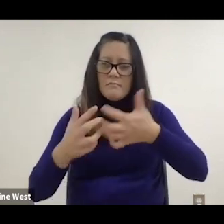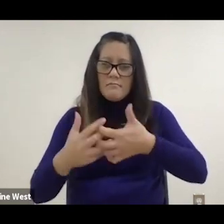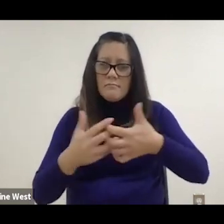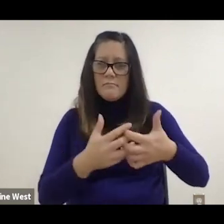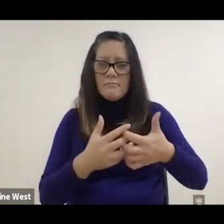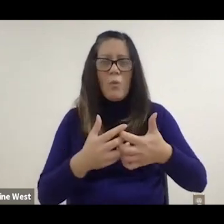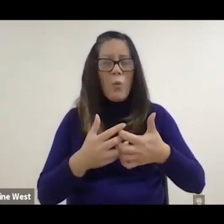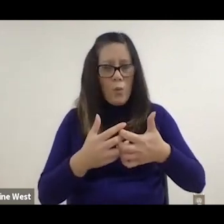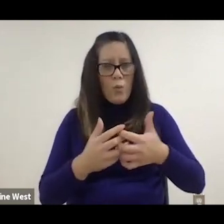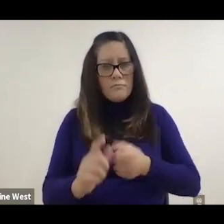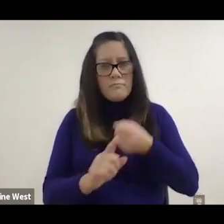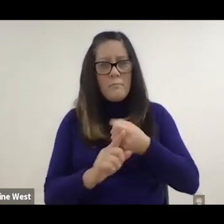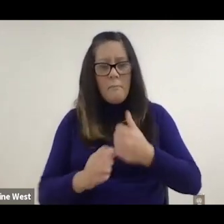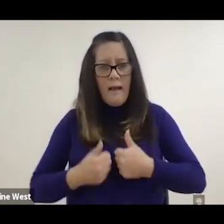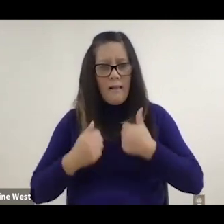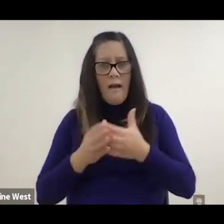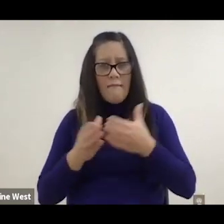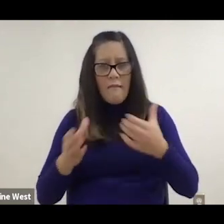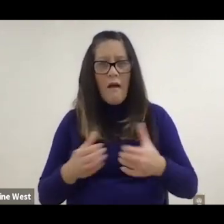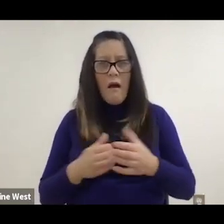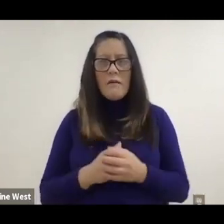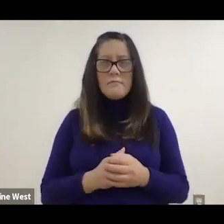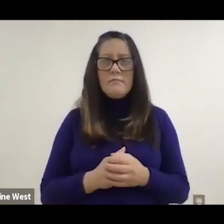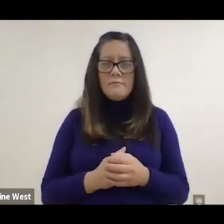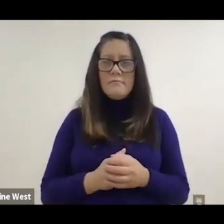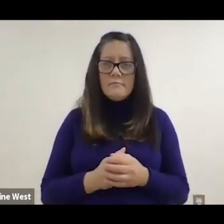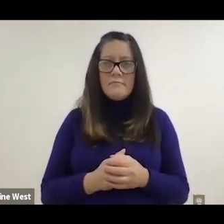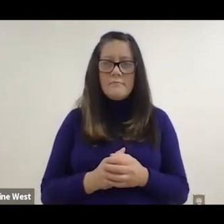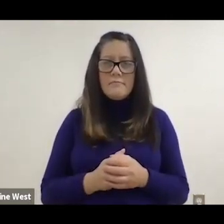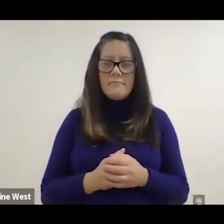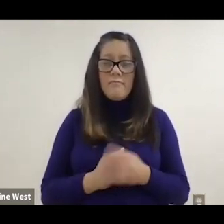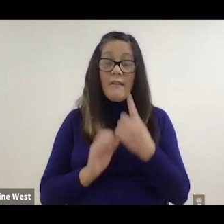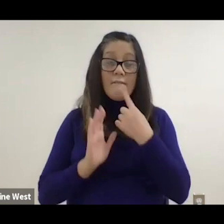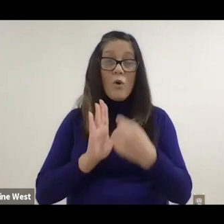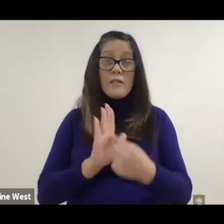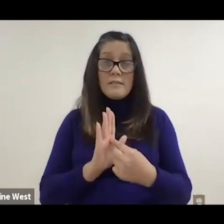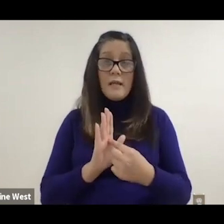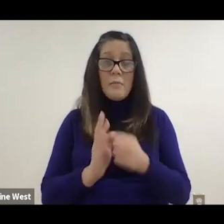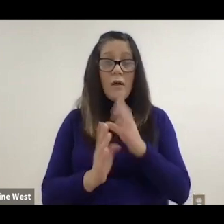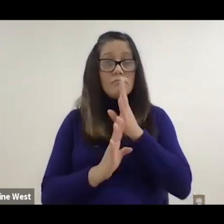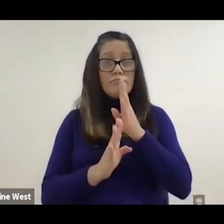change people's lives tremendously. Voice to, voice to text for example.